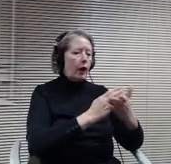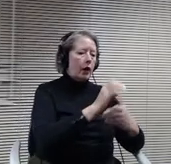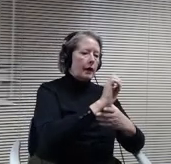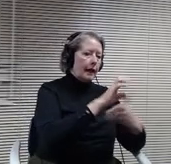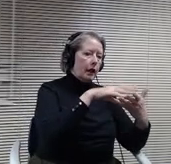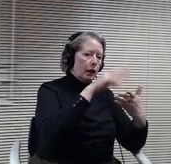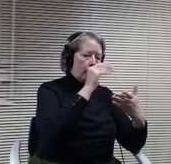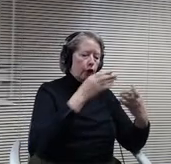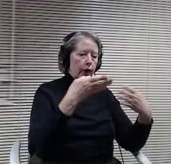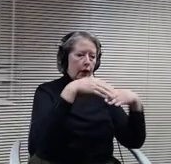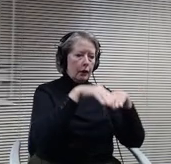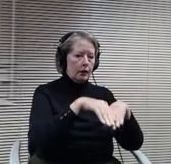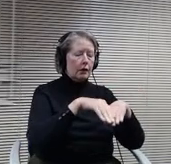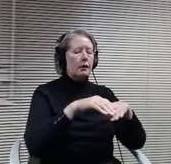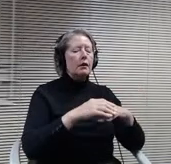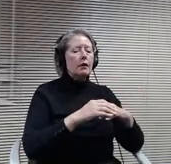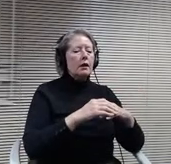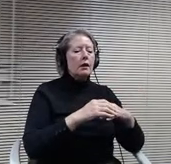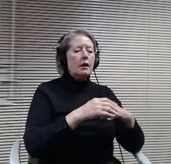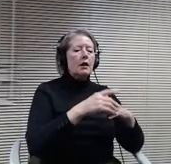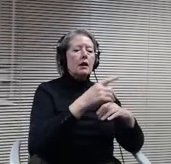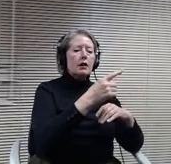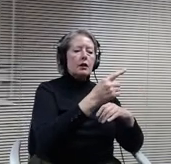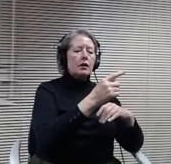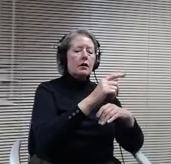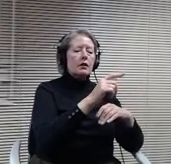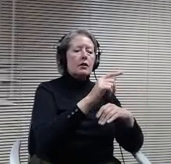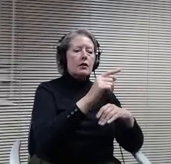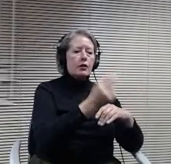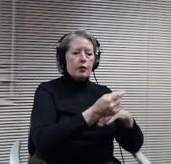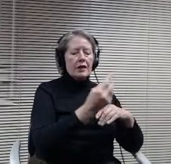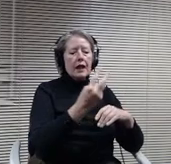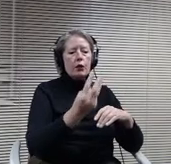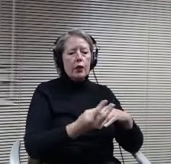said, the 25th is already had built-in day of of grading and